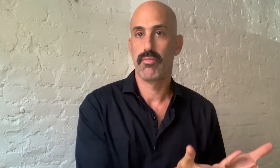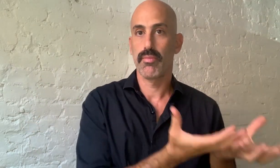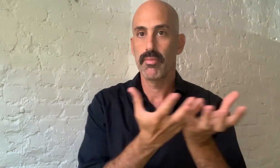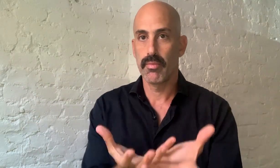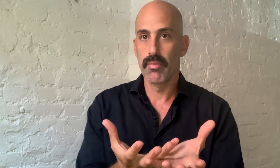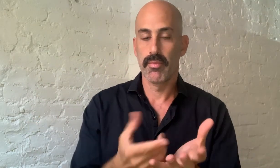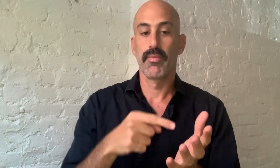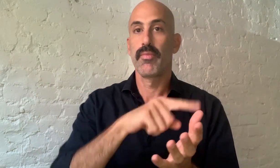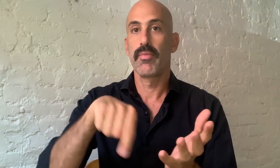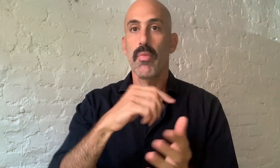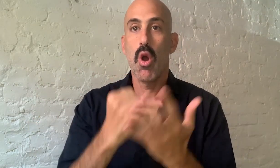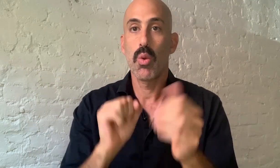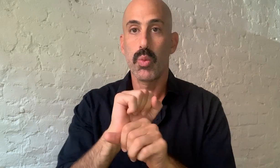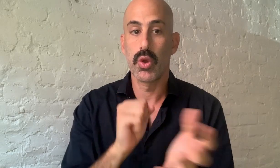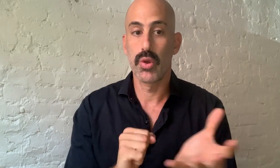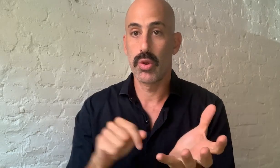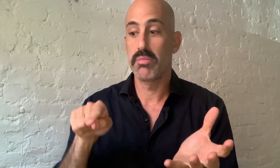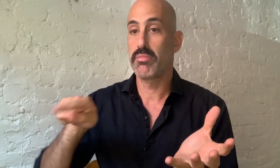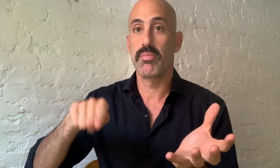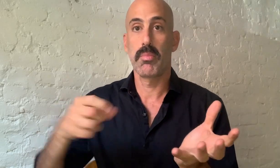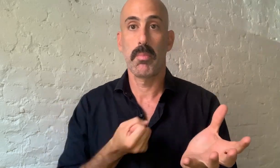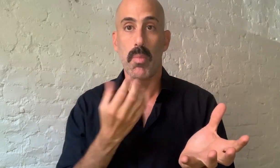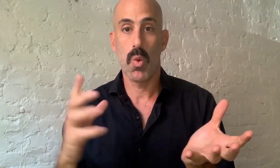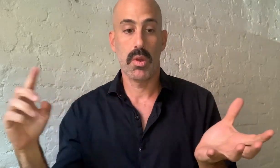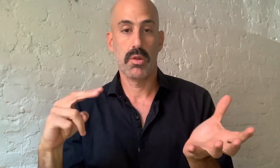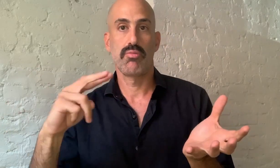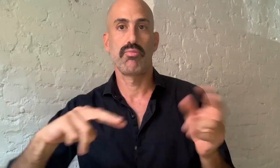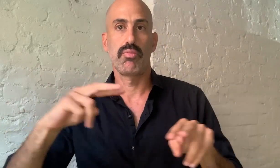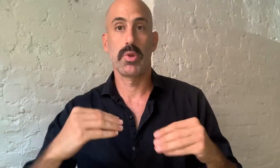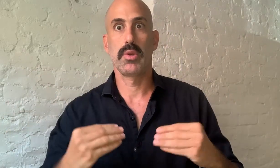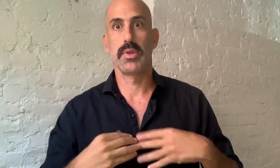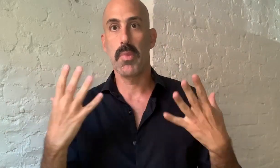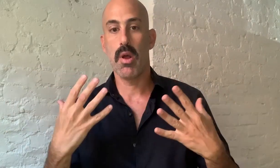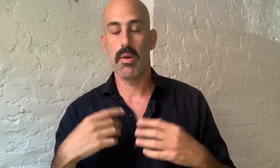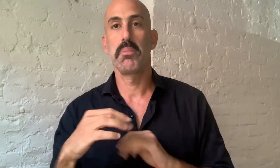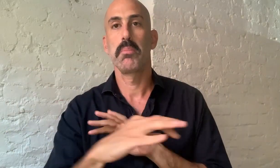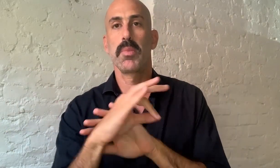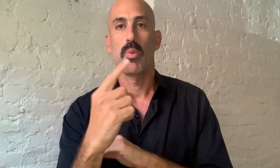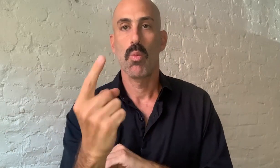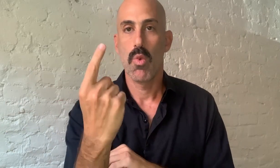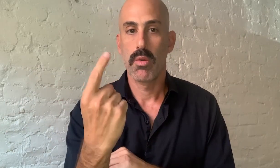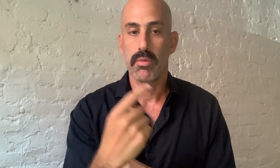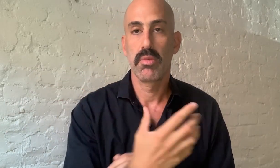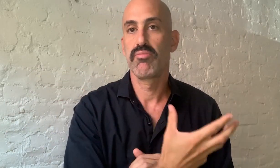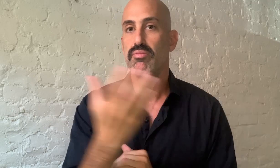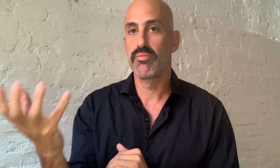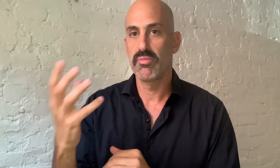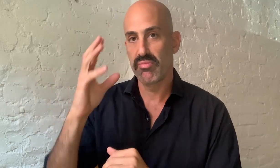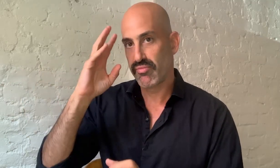We looked at this art and became inspired instantly. We were told to select one piece of art